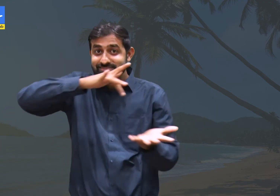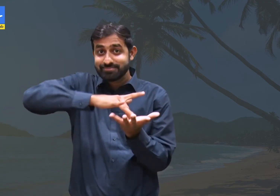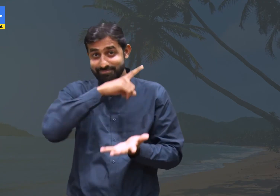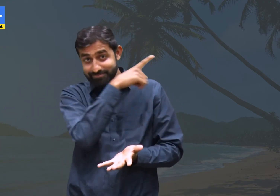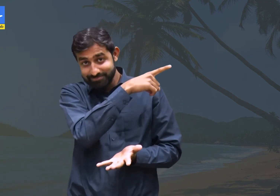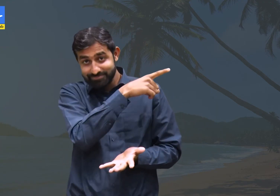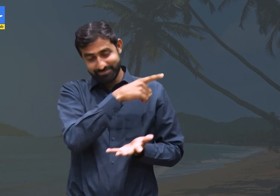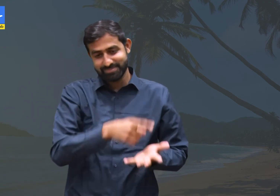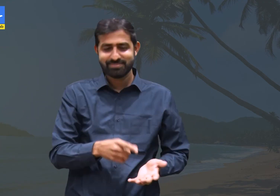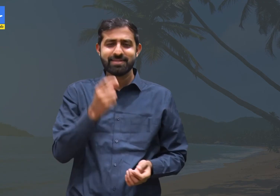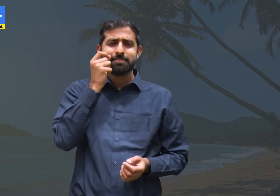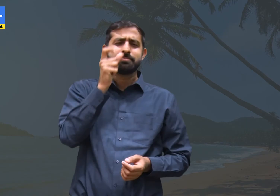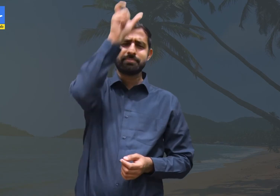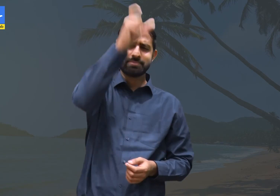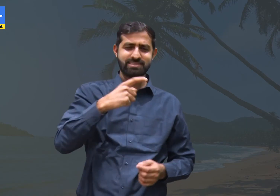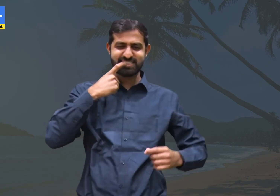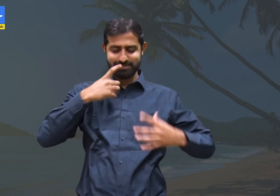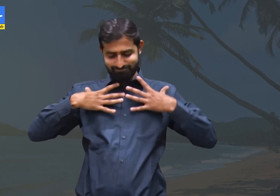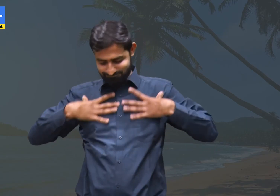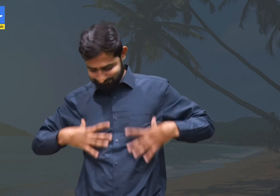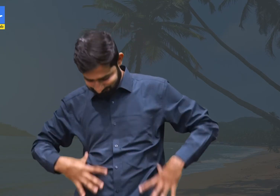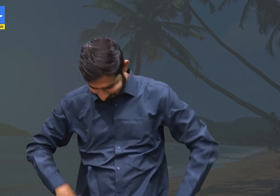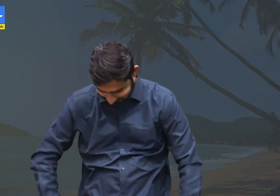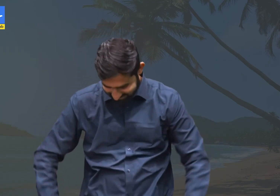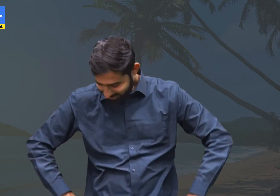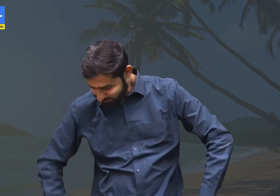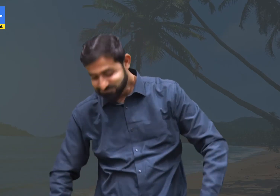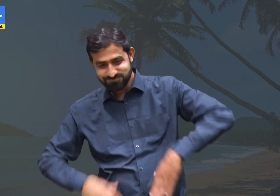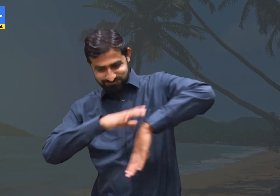In Goa, anyone who wears a half-pant which